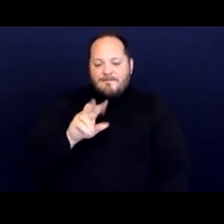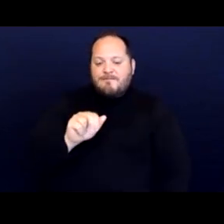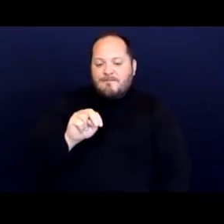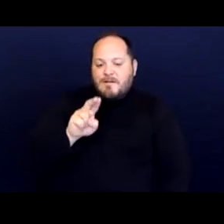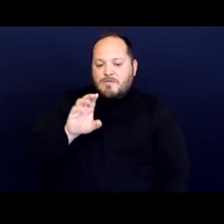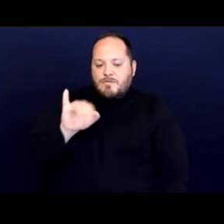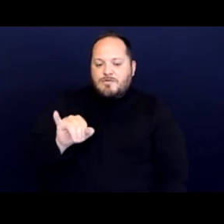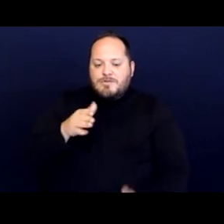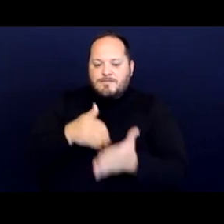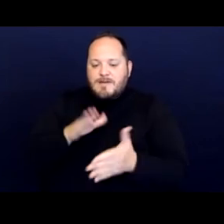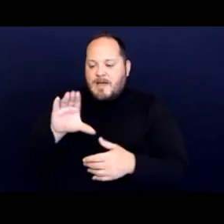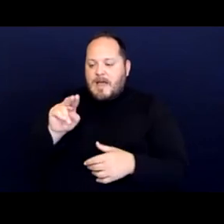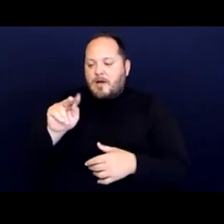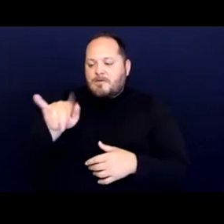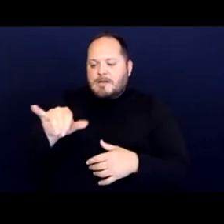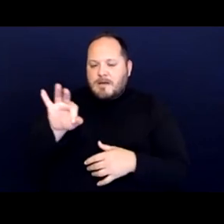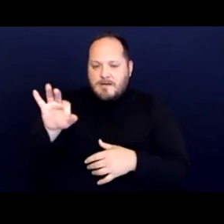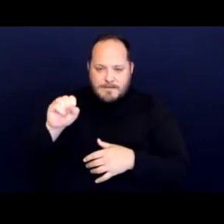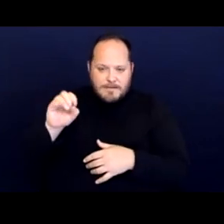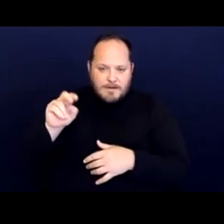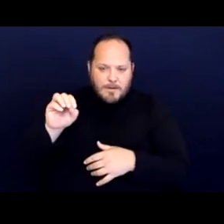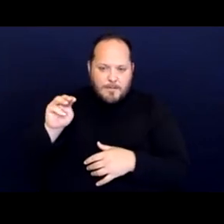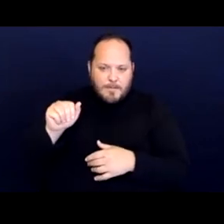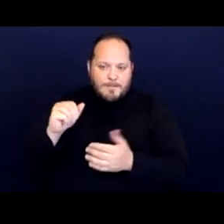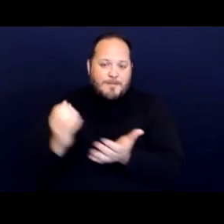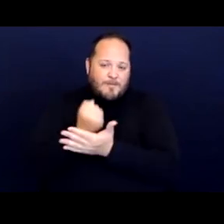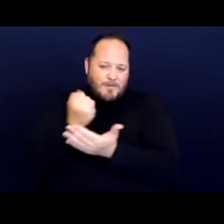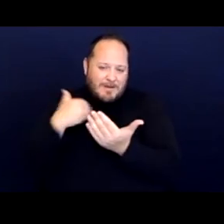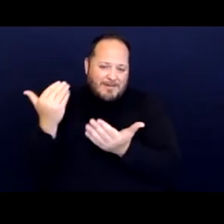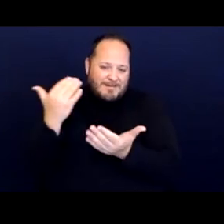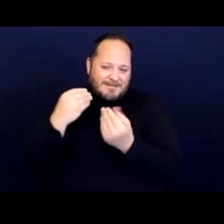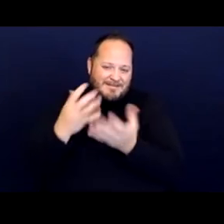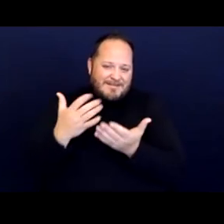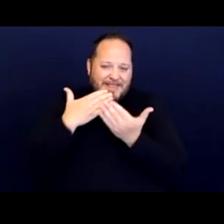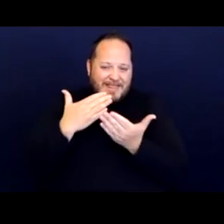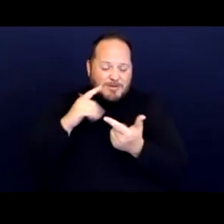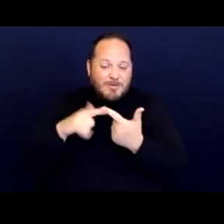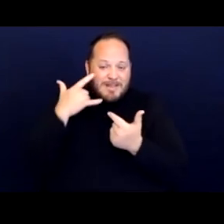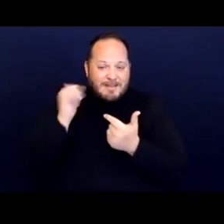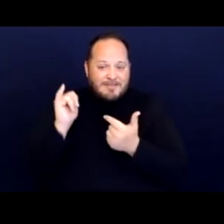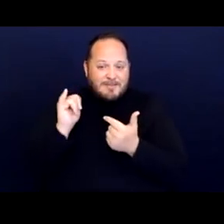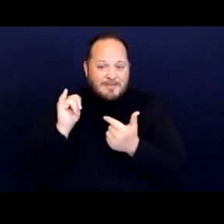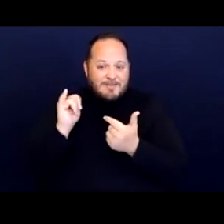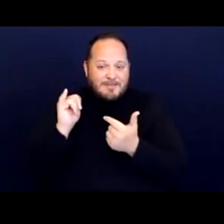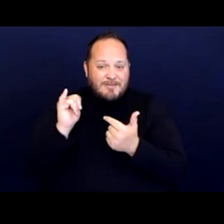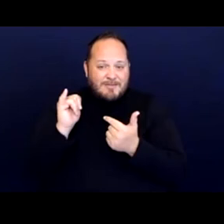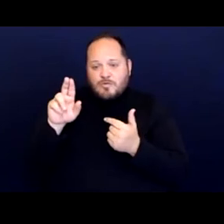And I want to of course give a thanks to the California Rural Legal Assistance